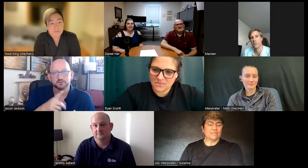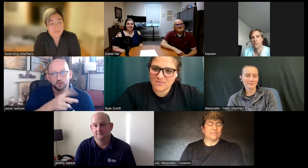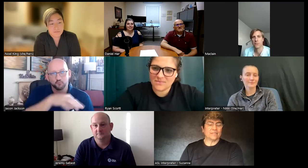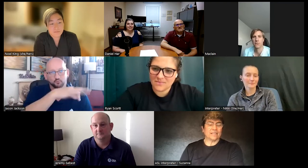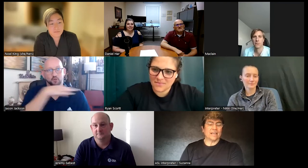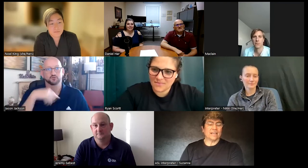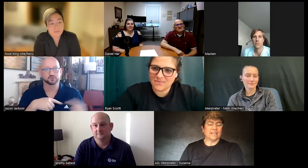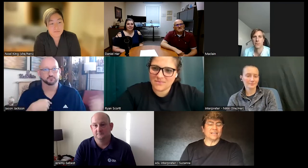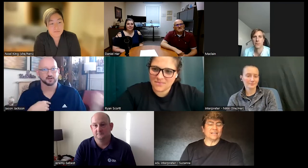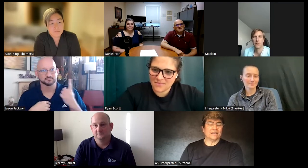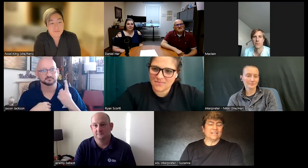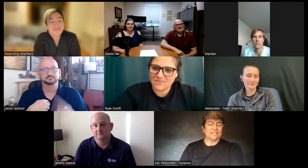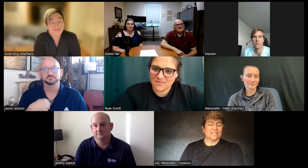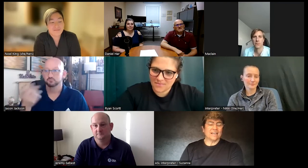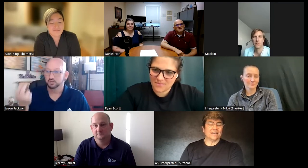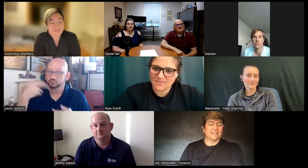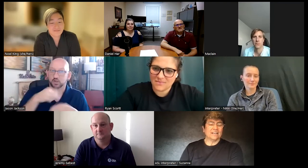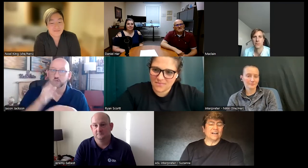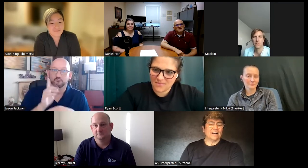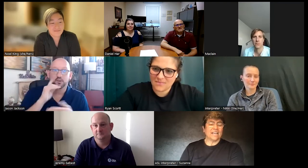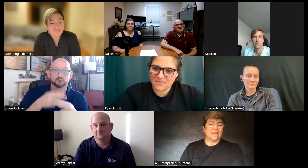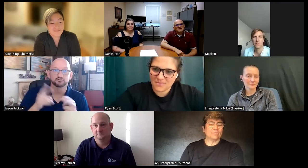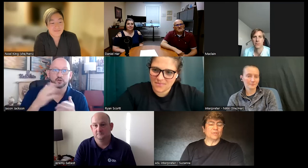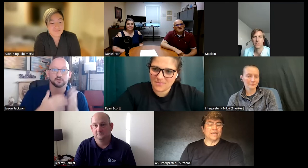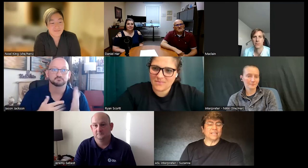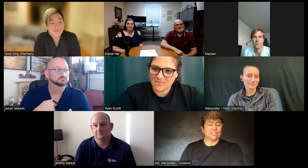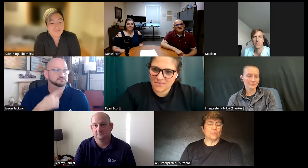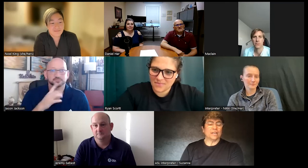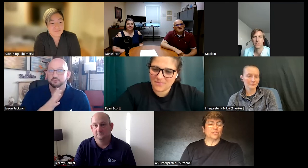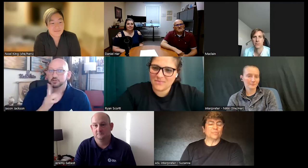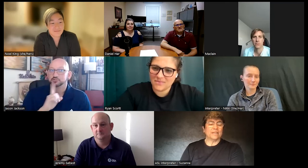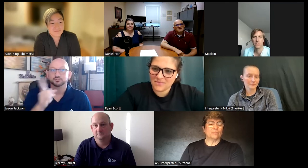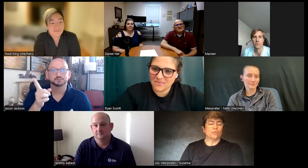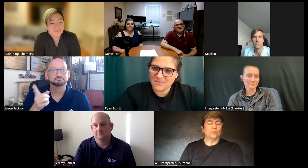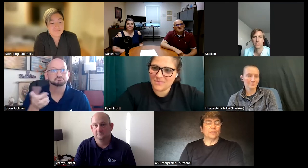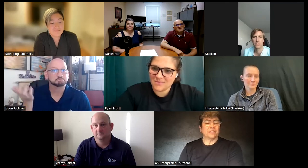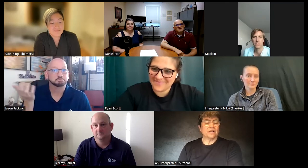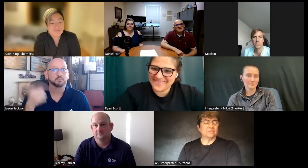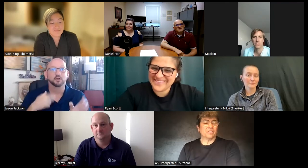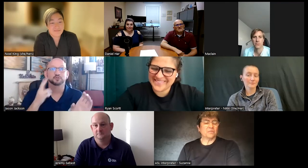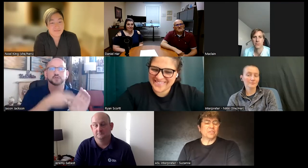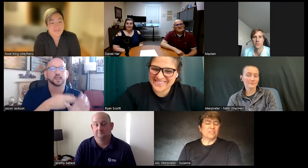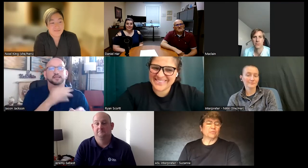um and he said uh he came up to me says you want to be in a movie with uh with a